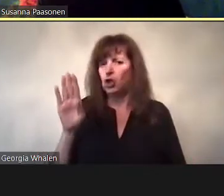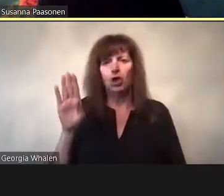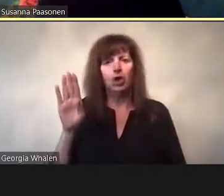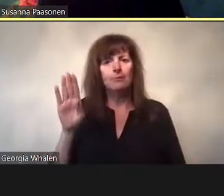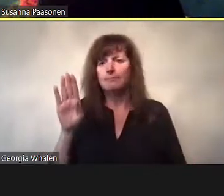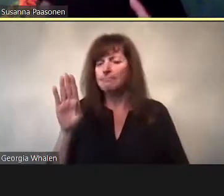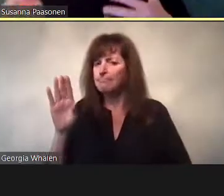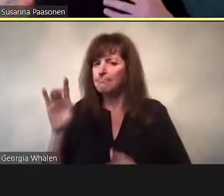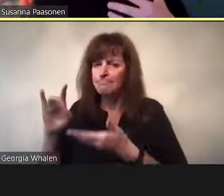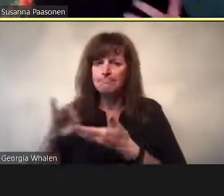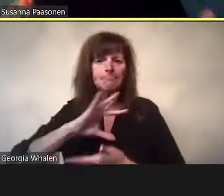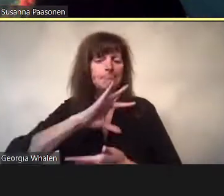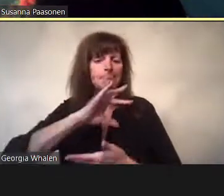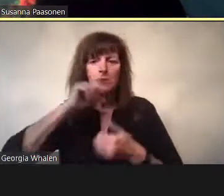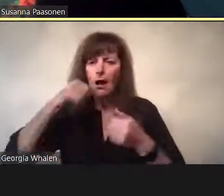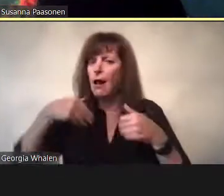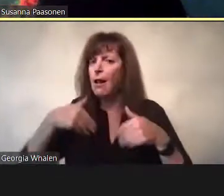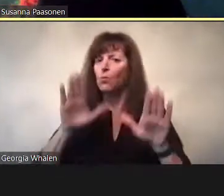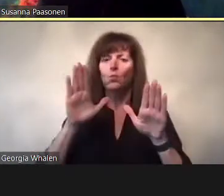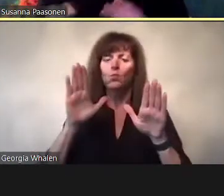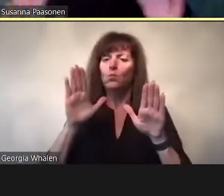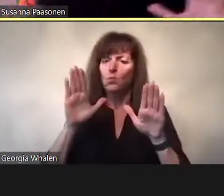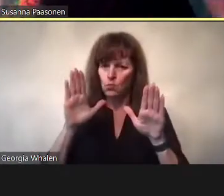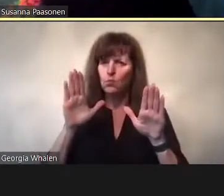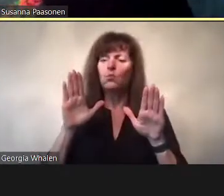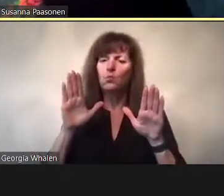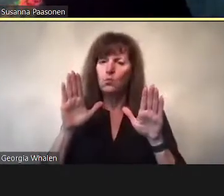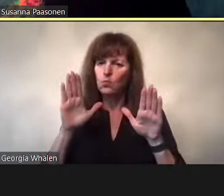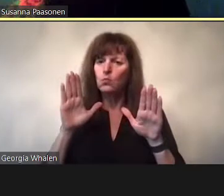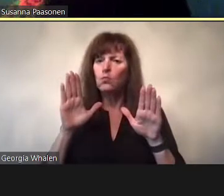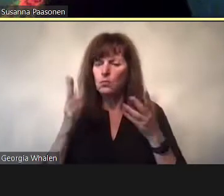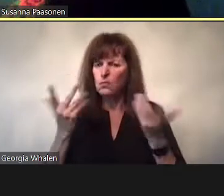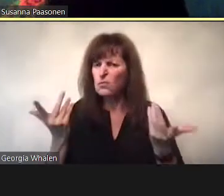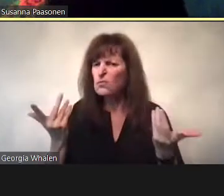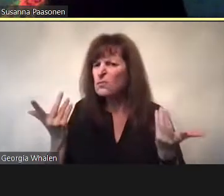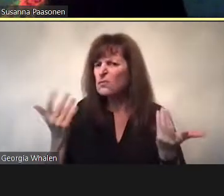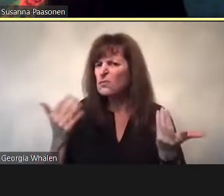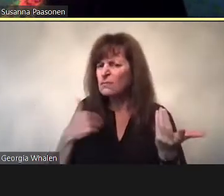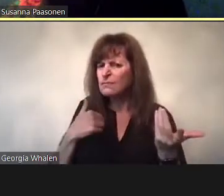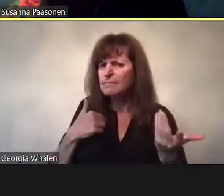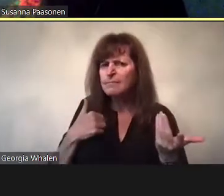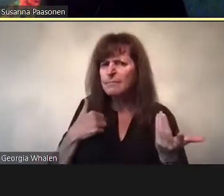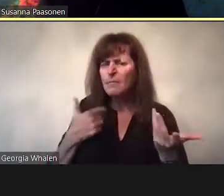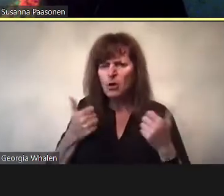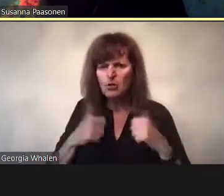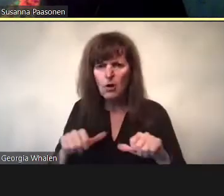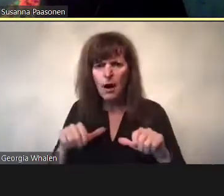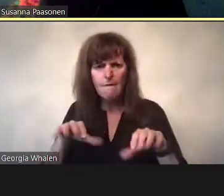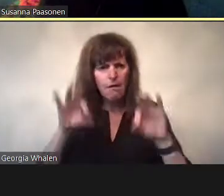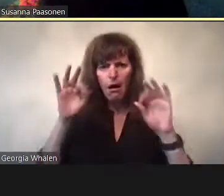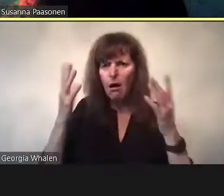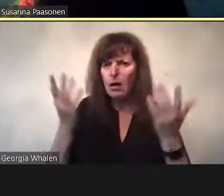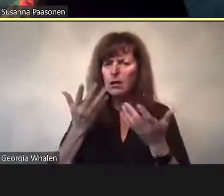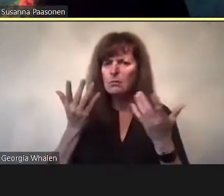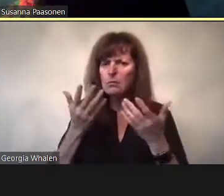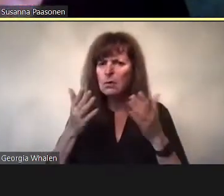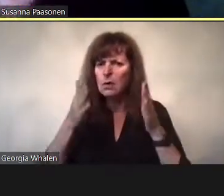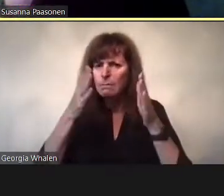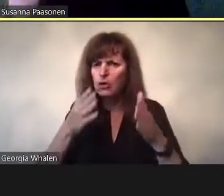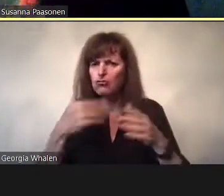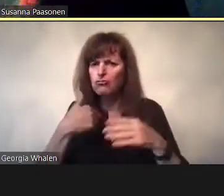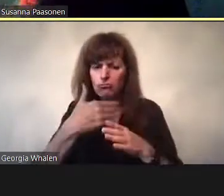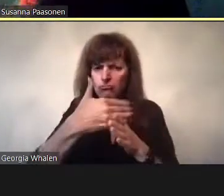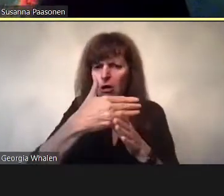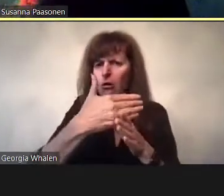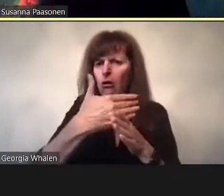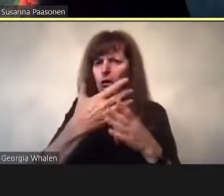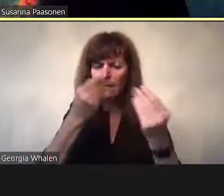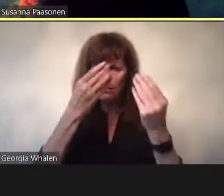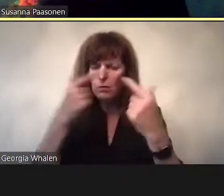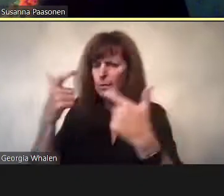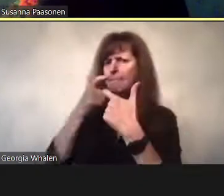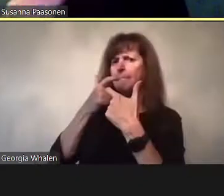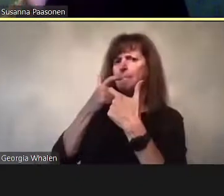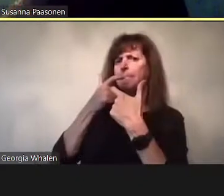it has concrete impact for those living with disabilities who require sexual faciliation.